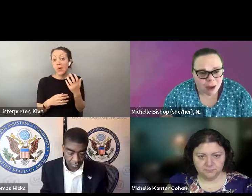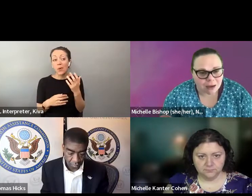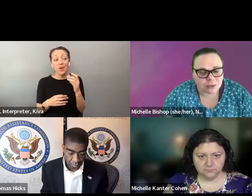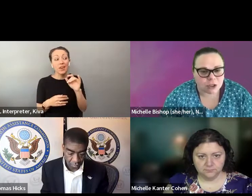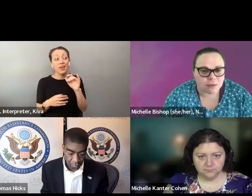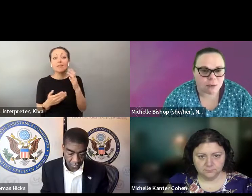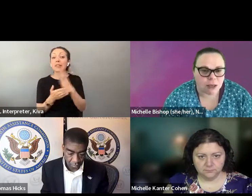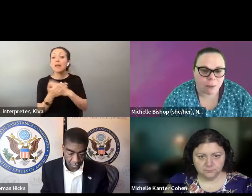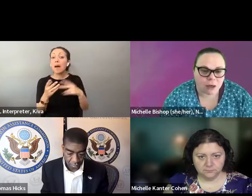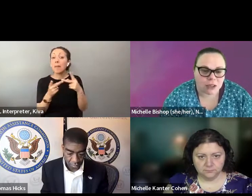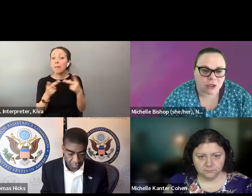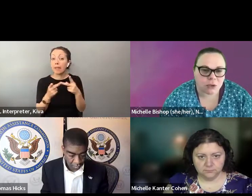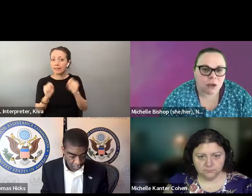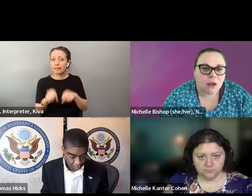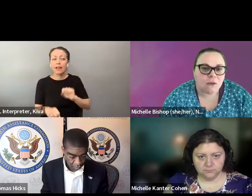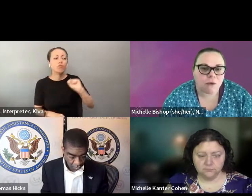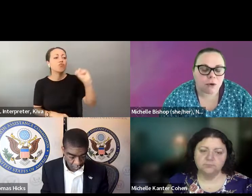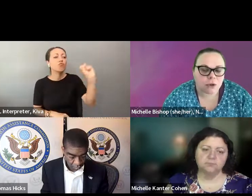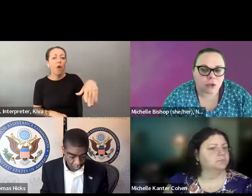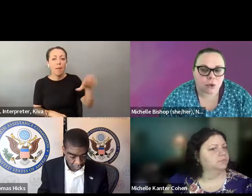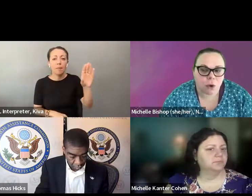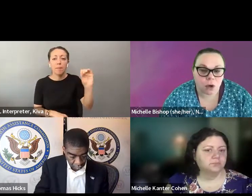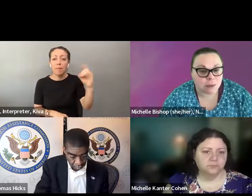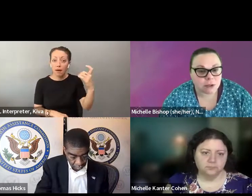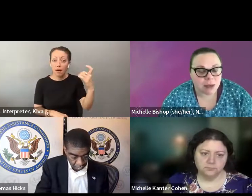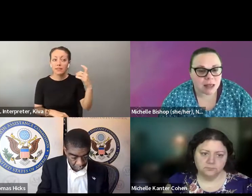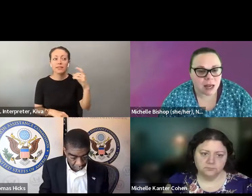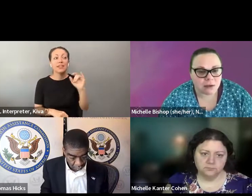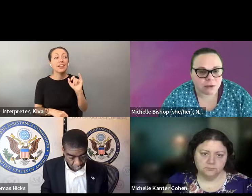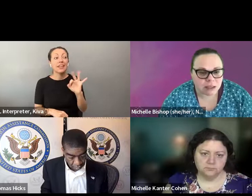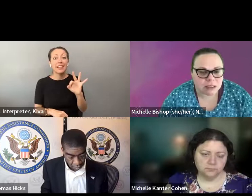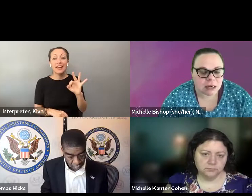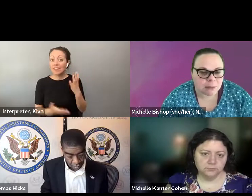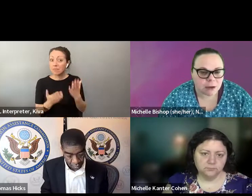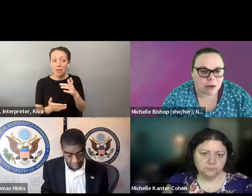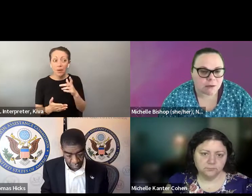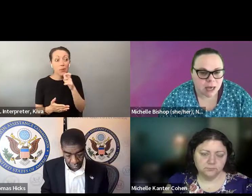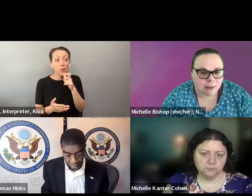full-on drive through voting model. It's the same thing